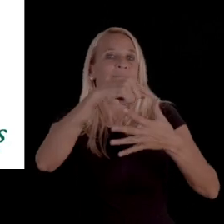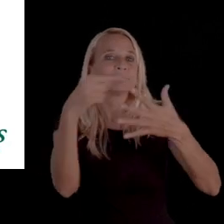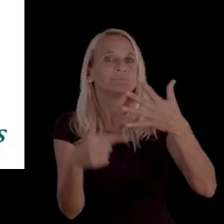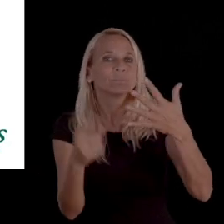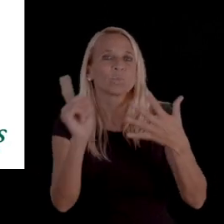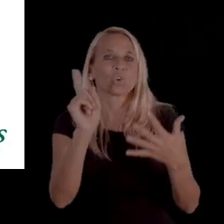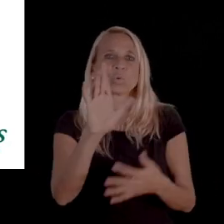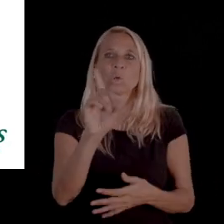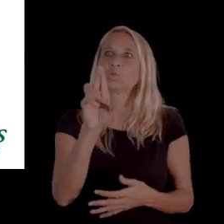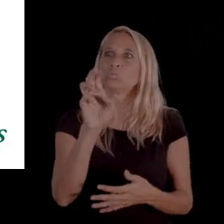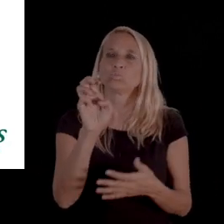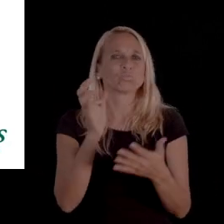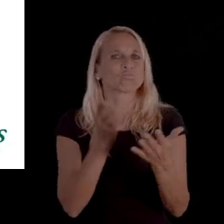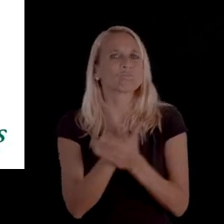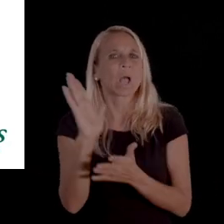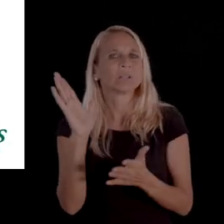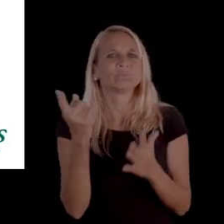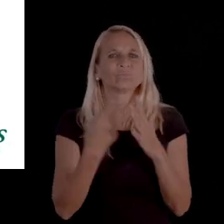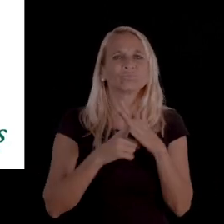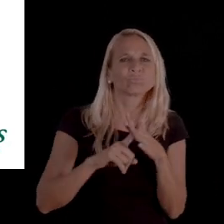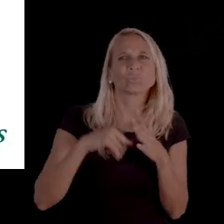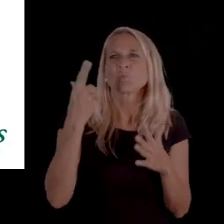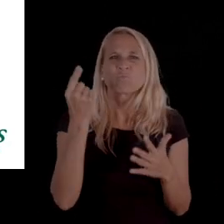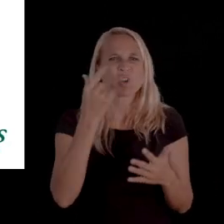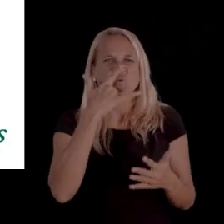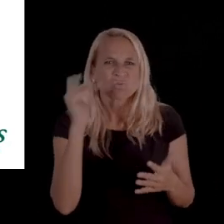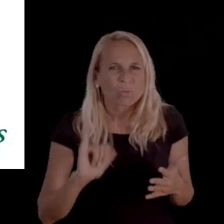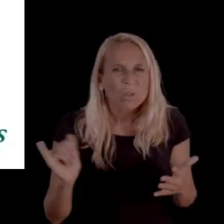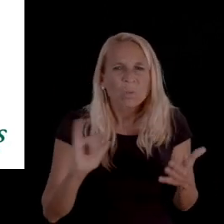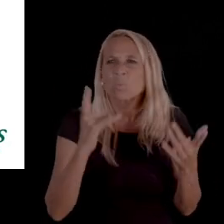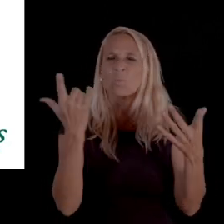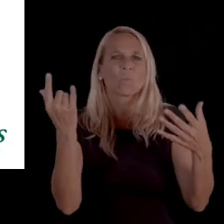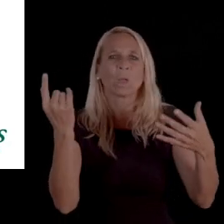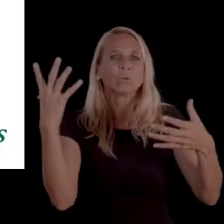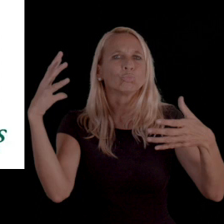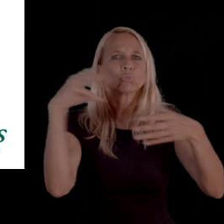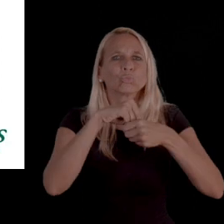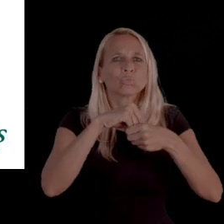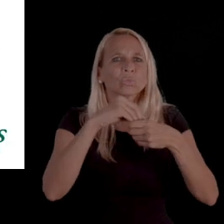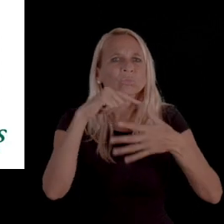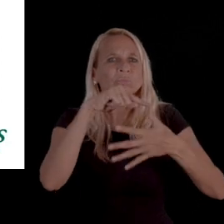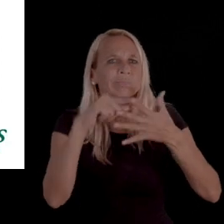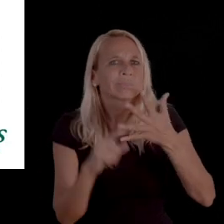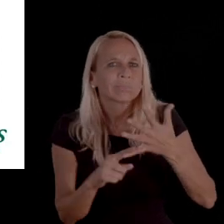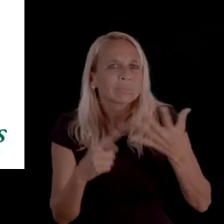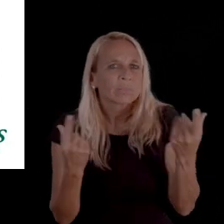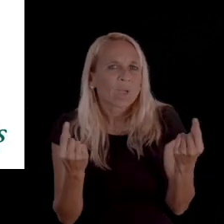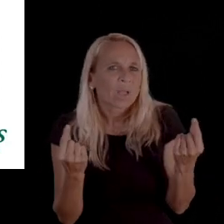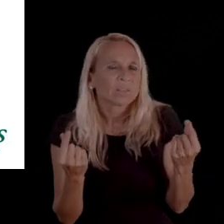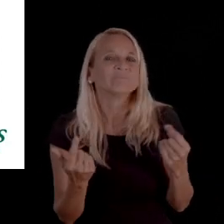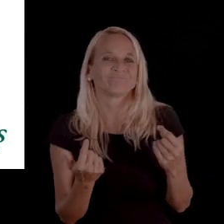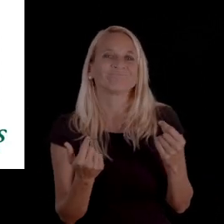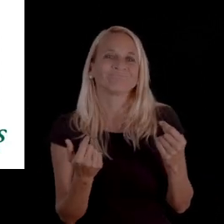So, we do provide sources of where your due process rights originate,